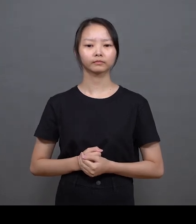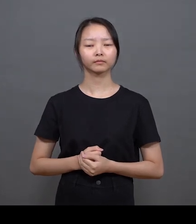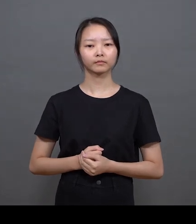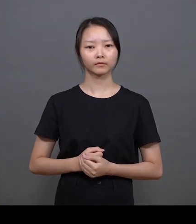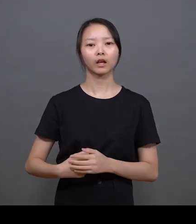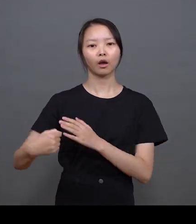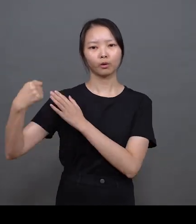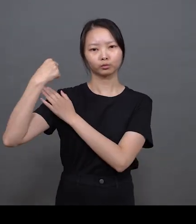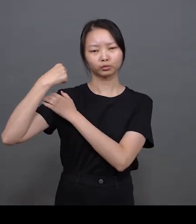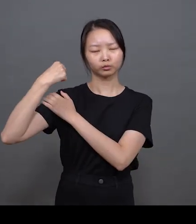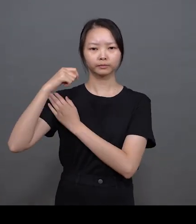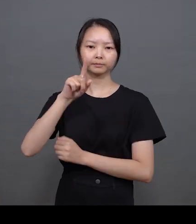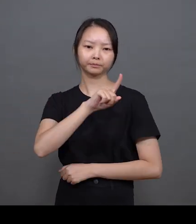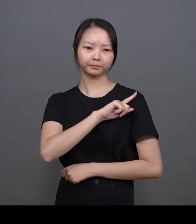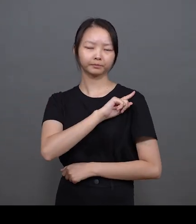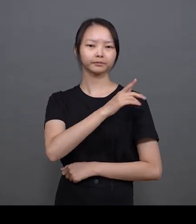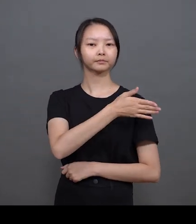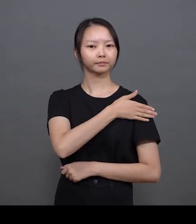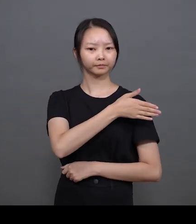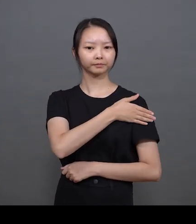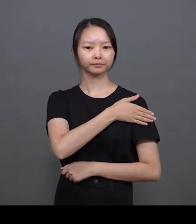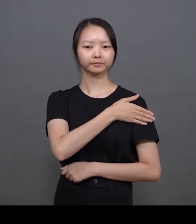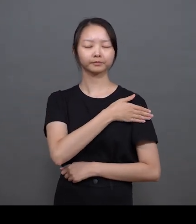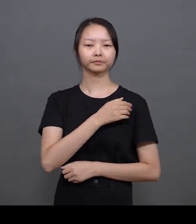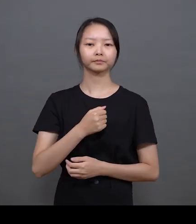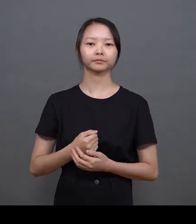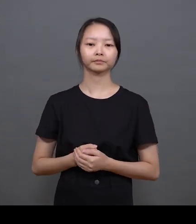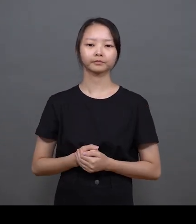I’m just doing my part to use my own experience